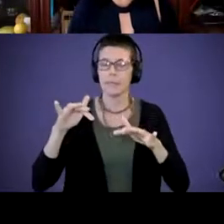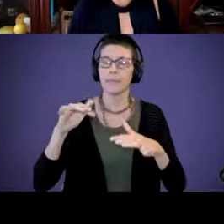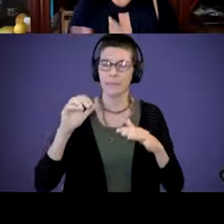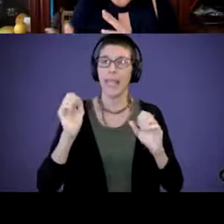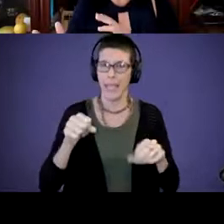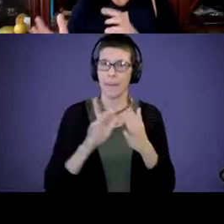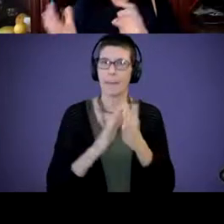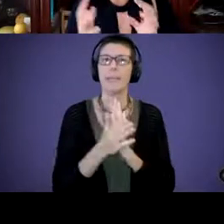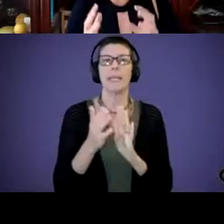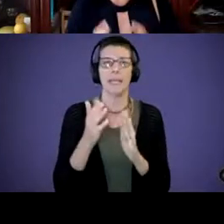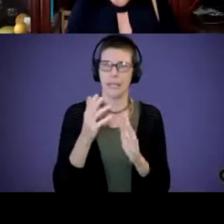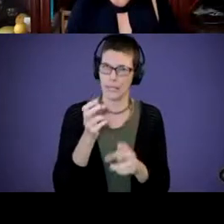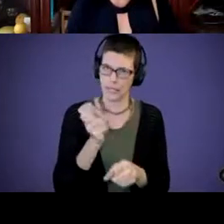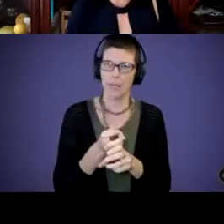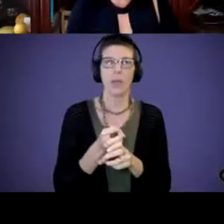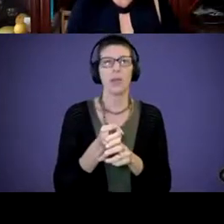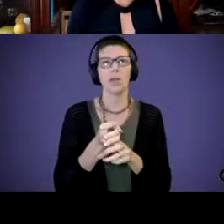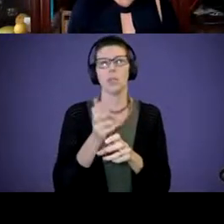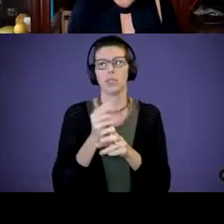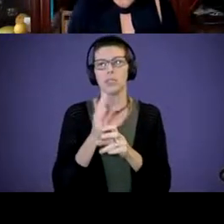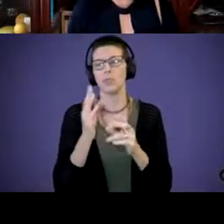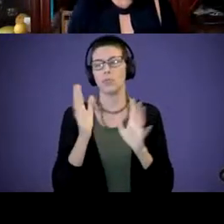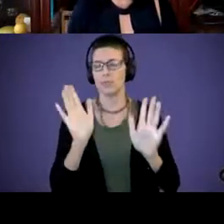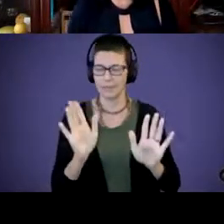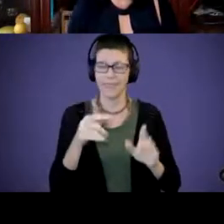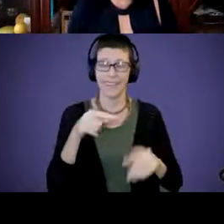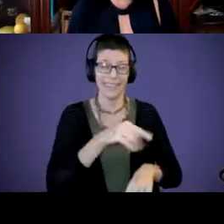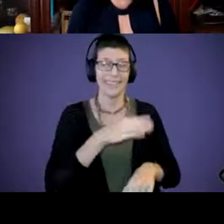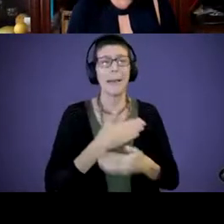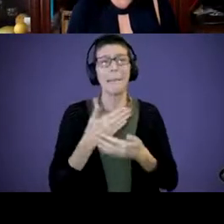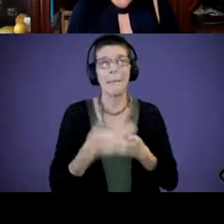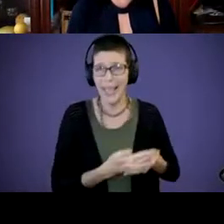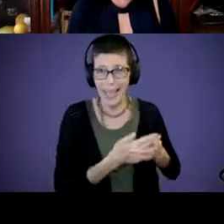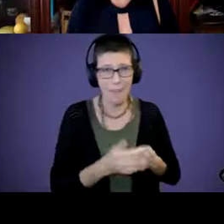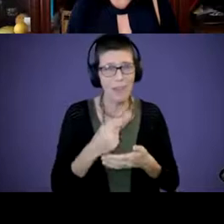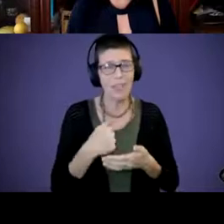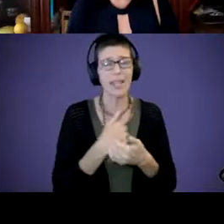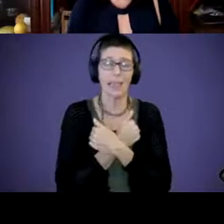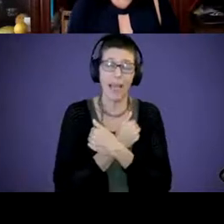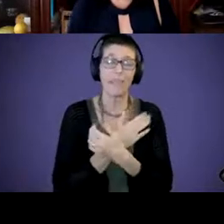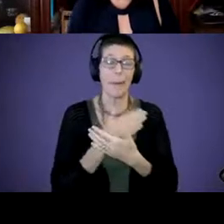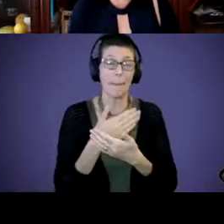to go back to that point where this is my baby first and I love my baby, and everything else is